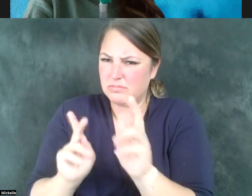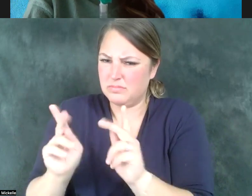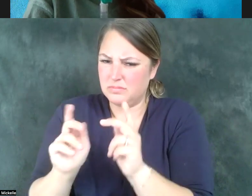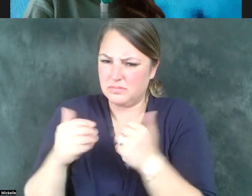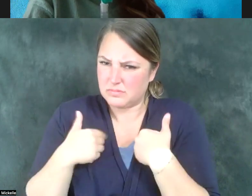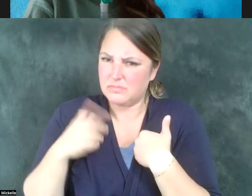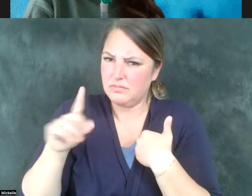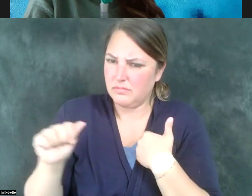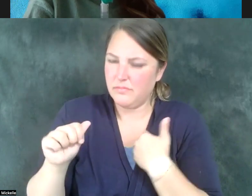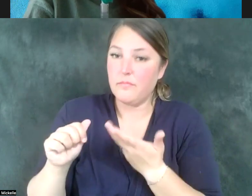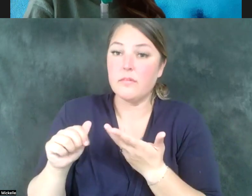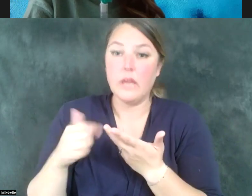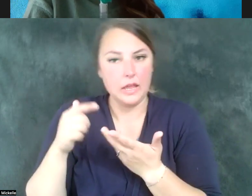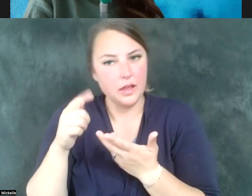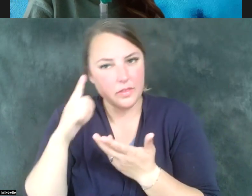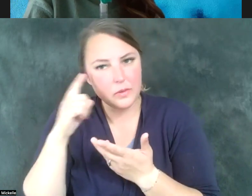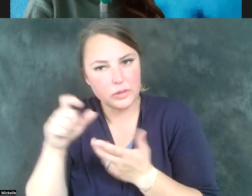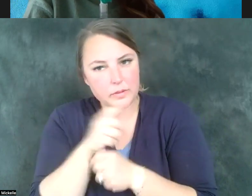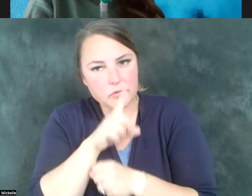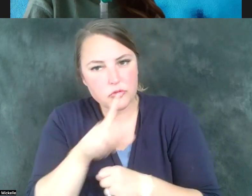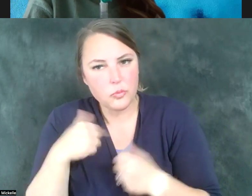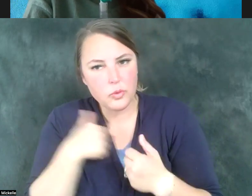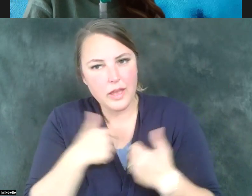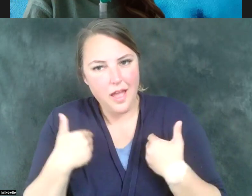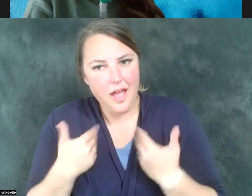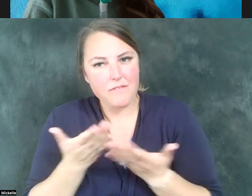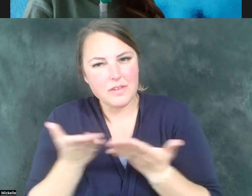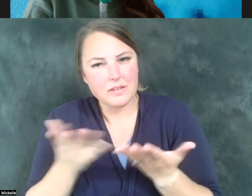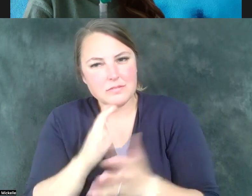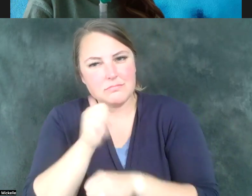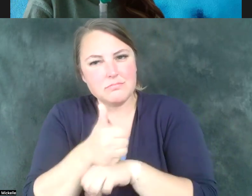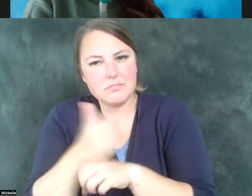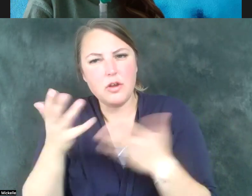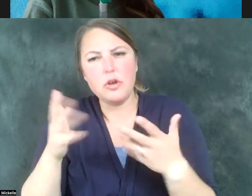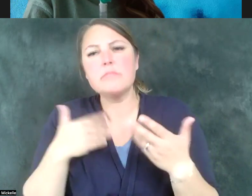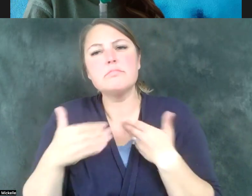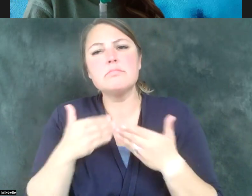mechanisms in place, whether it's higher education or public education, secondary